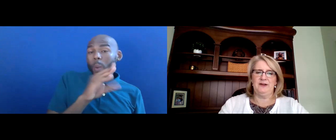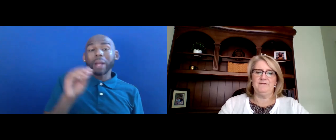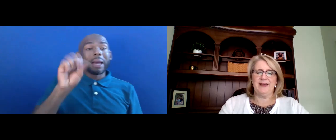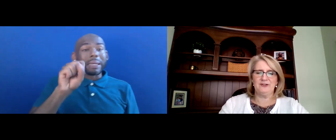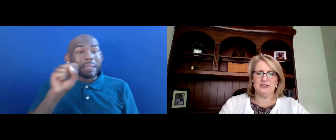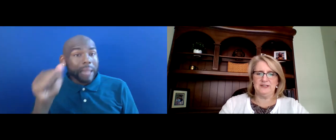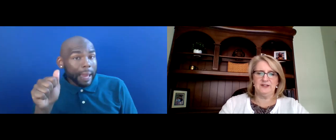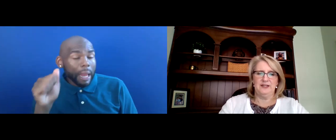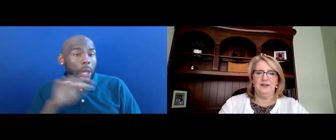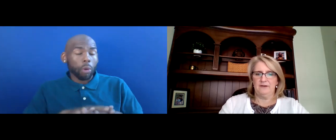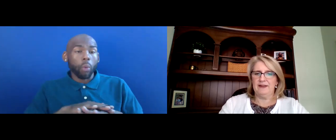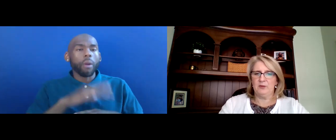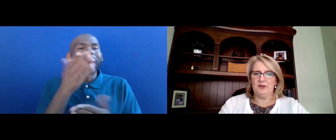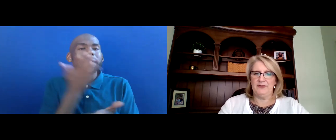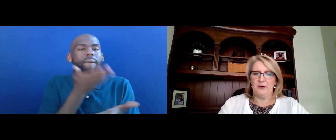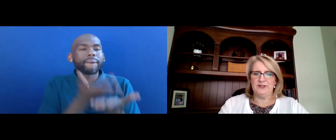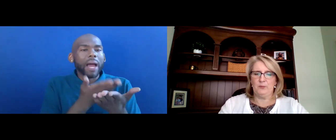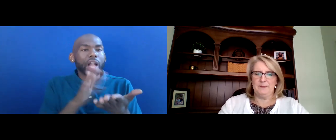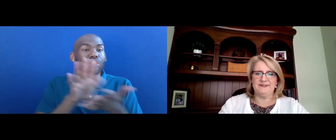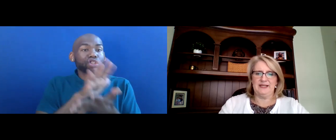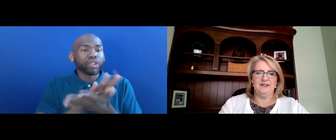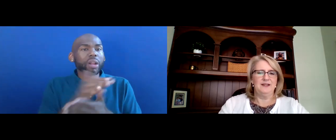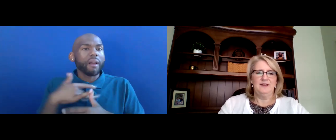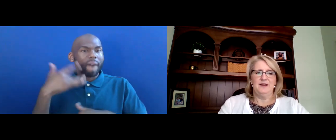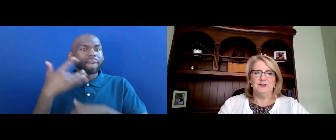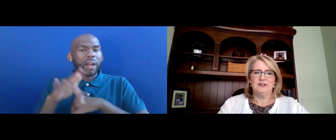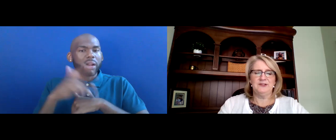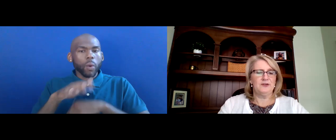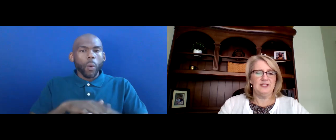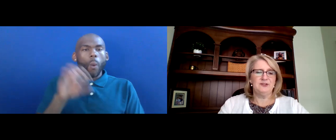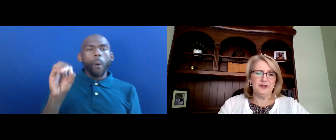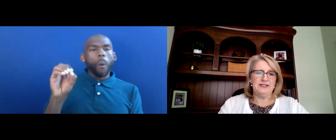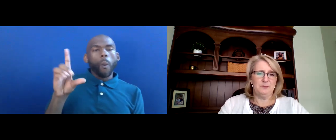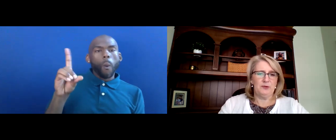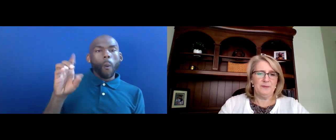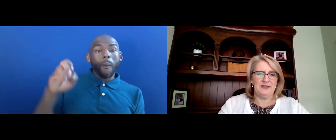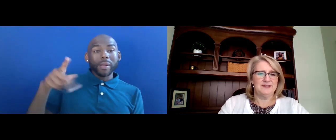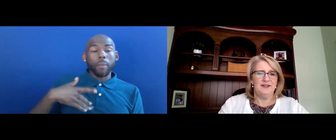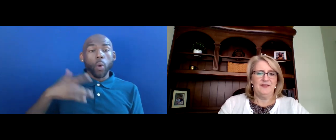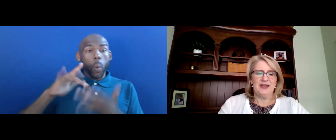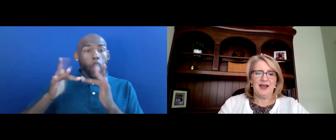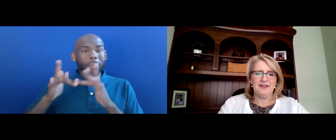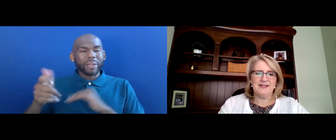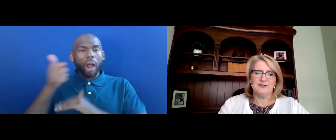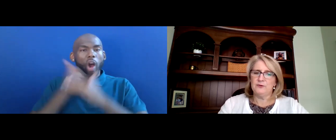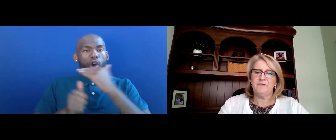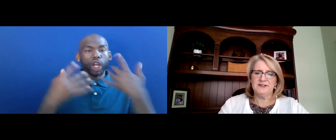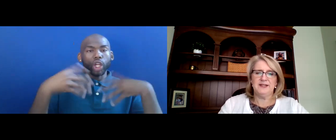ON A FACT SHEET AVAILABLE ON THE ODEP WEBSITE UNDER INTEGRATED EMPLOYMENT THAT HIGHLIGHTS NEW FUNDING